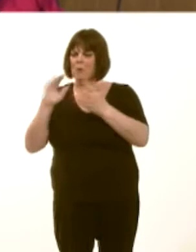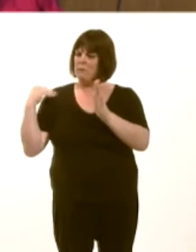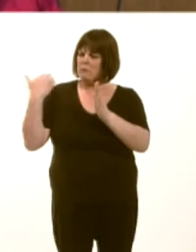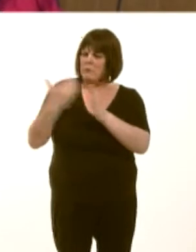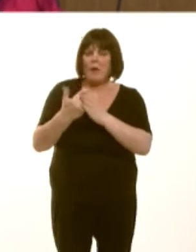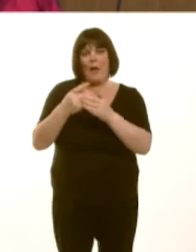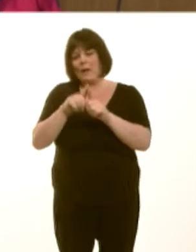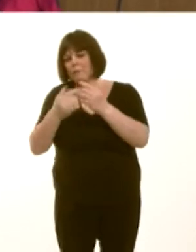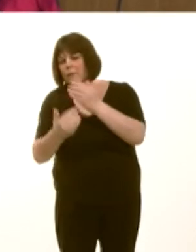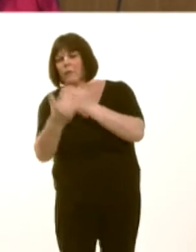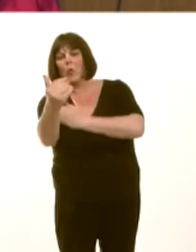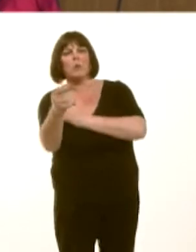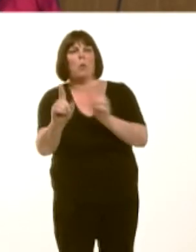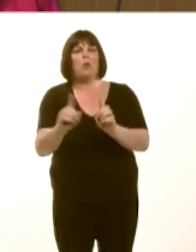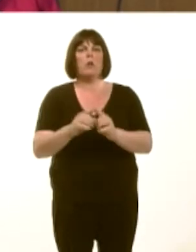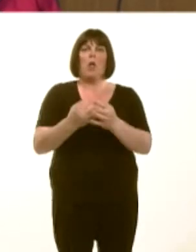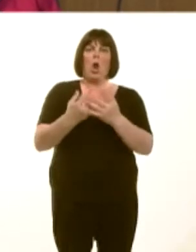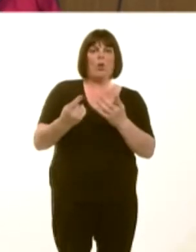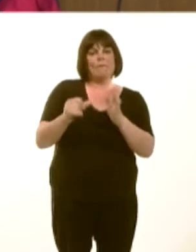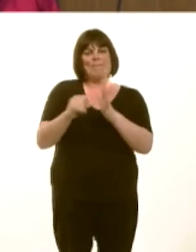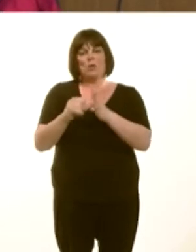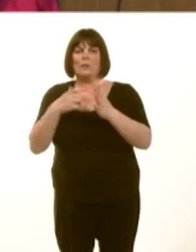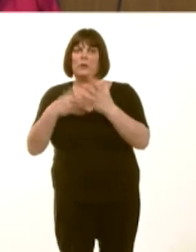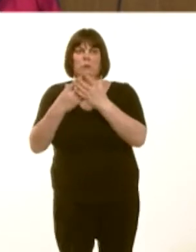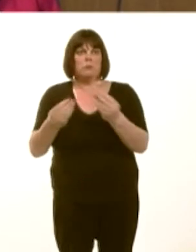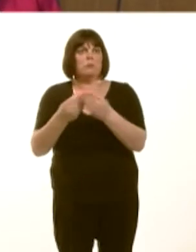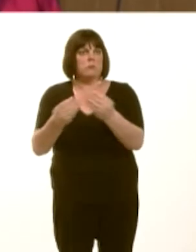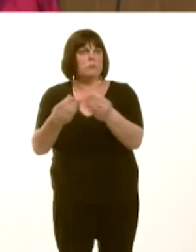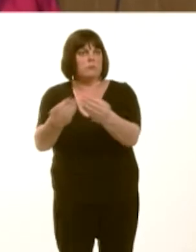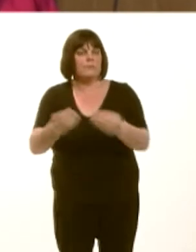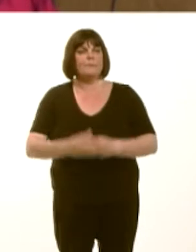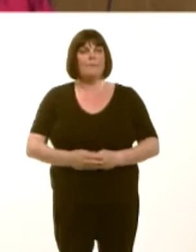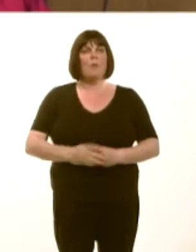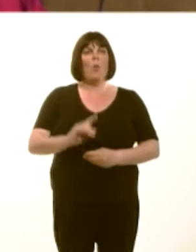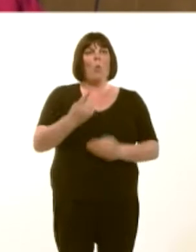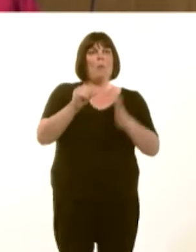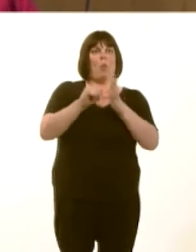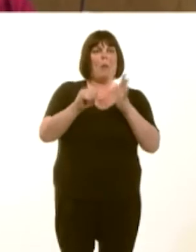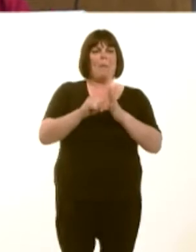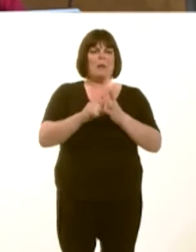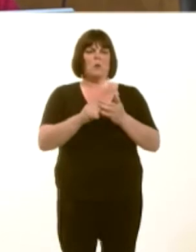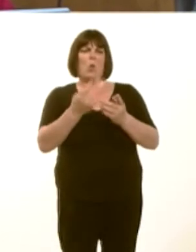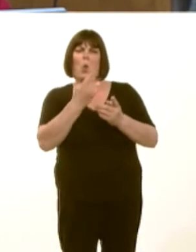There are a number of issues to address, of course: the issue of what kind of body runs